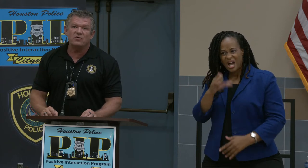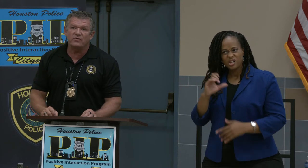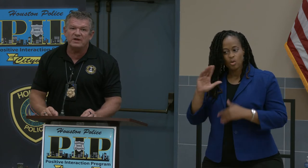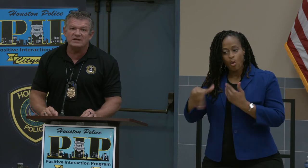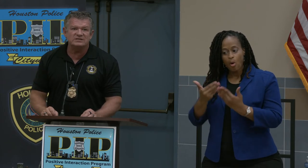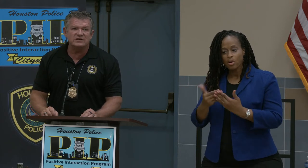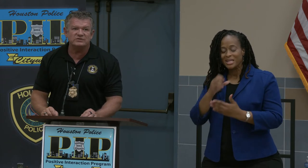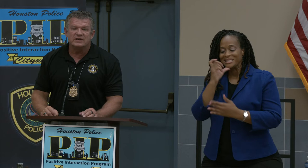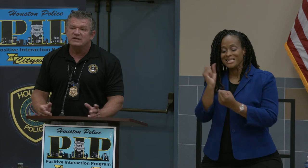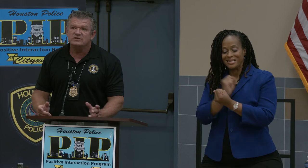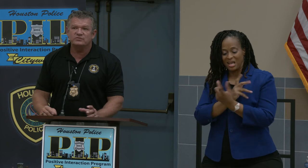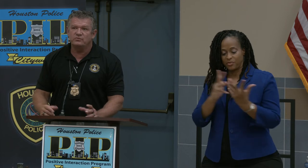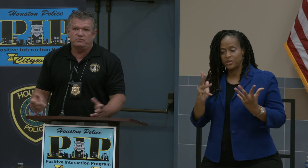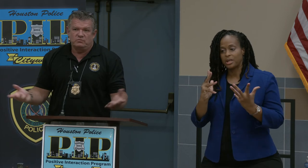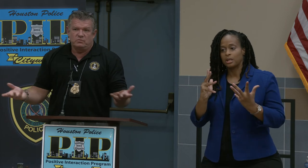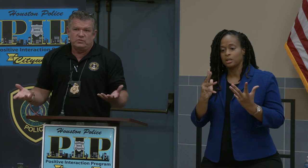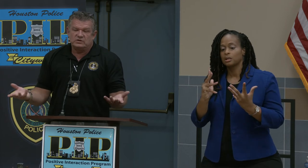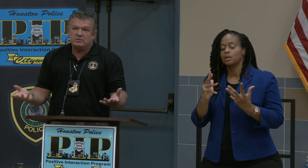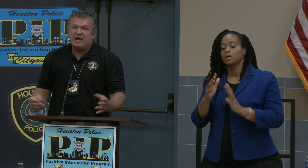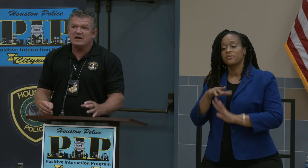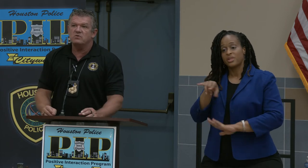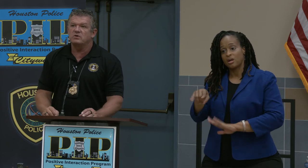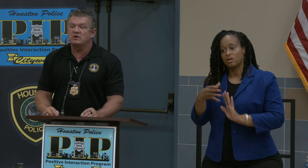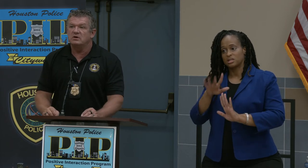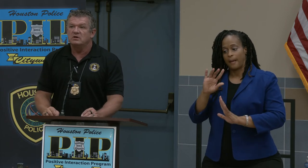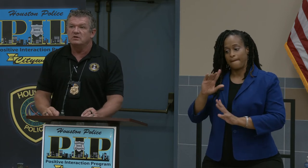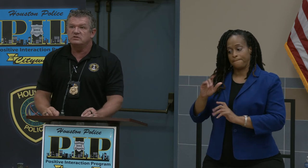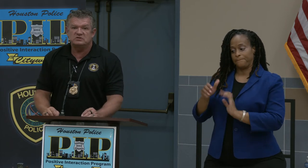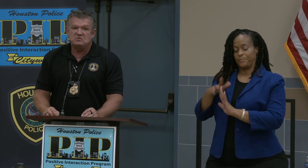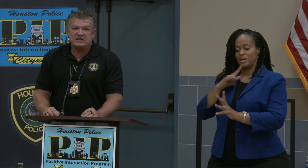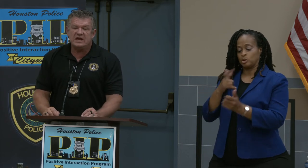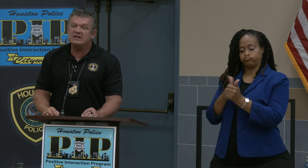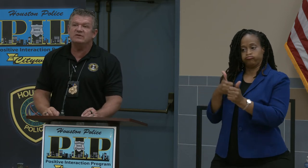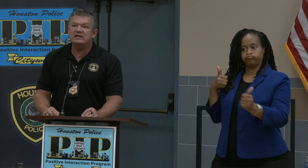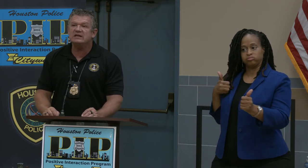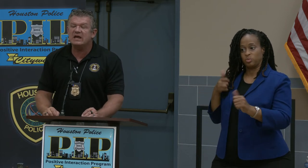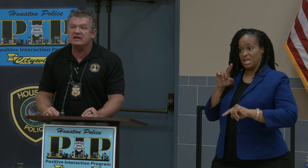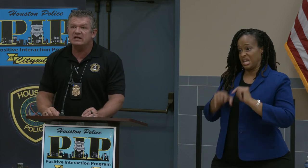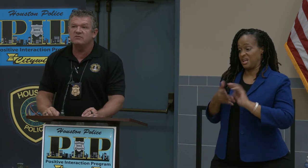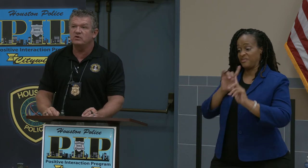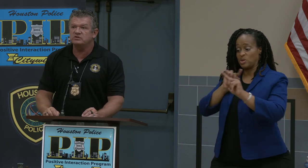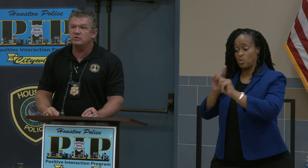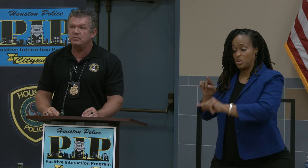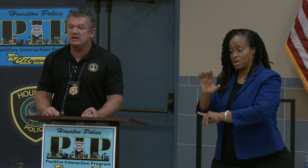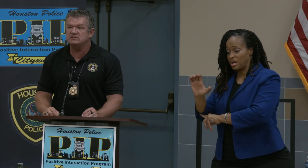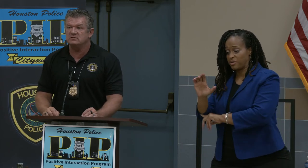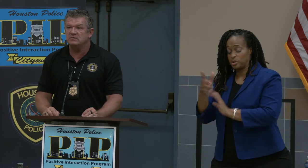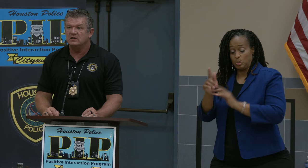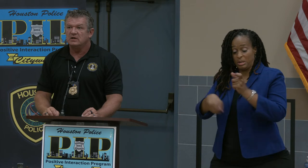whole thing. There is a back order. We can't even get catalytic converters to replace them.